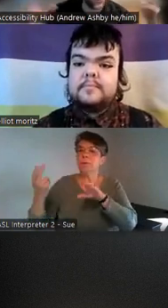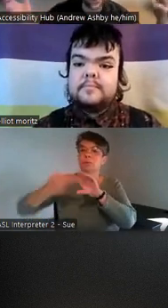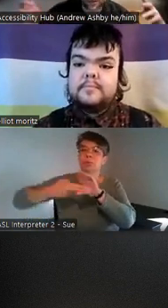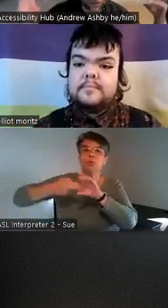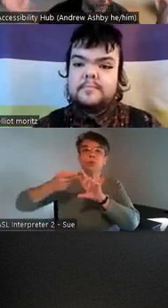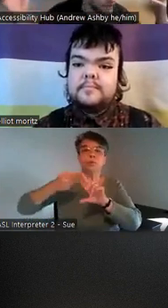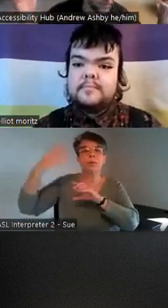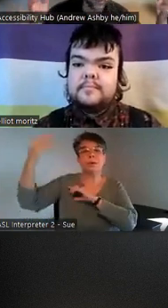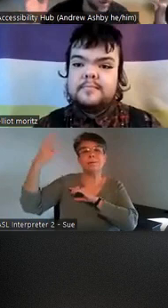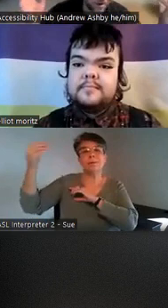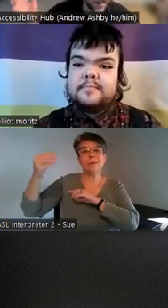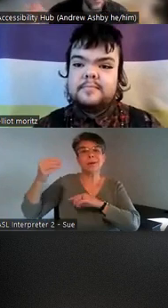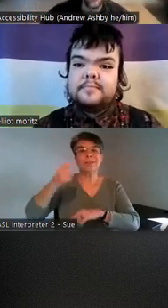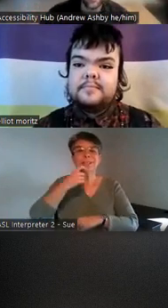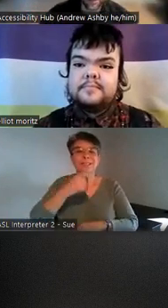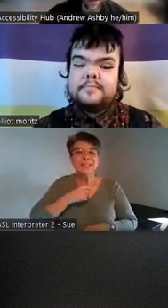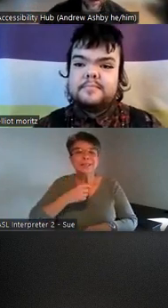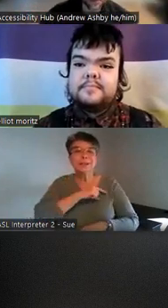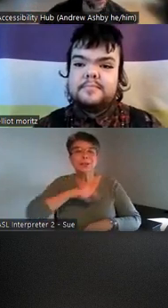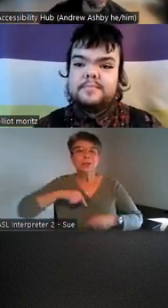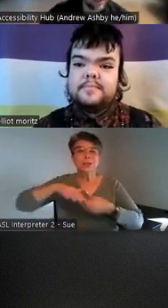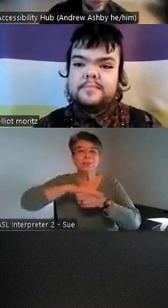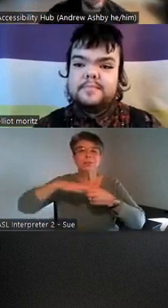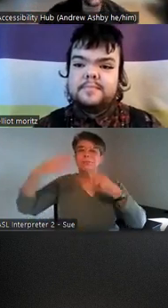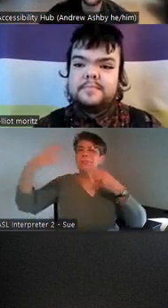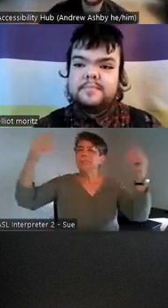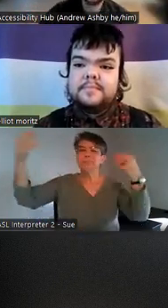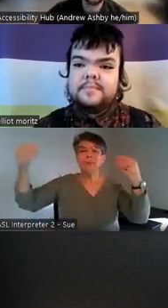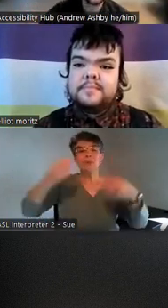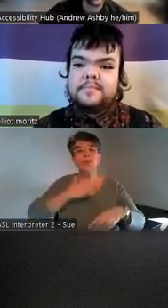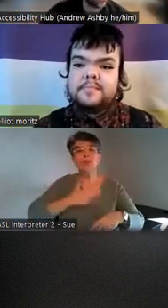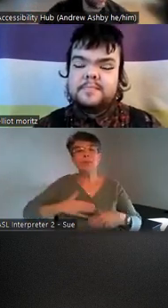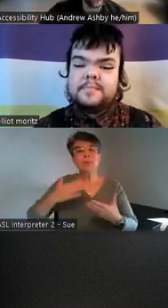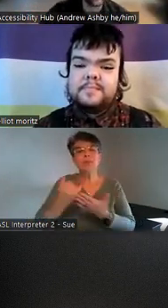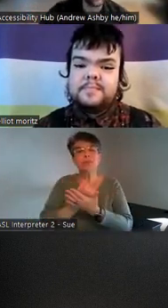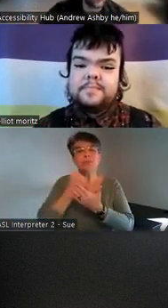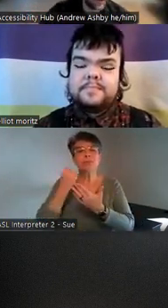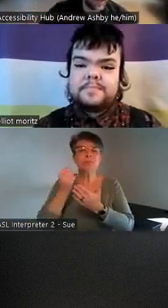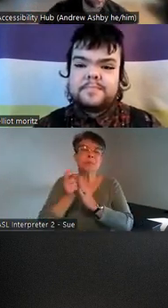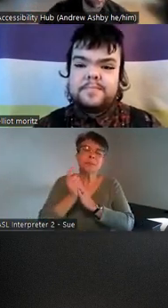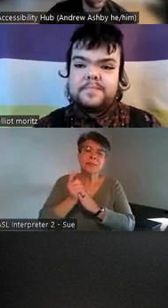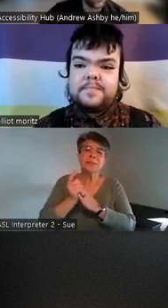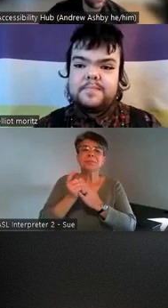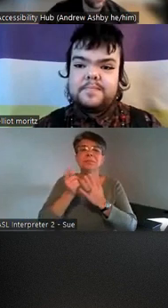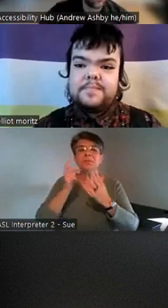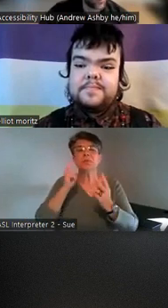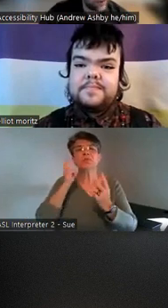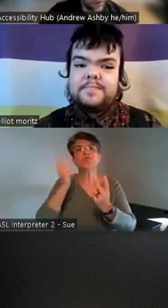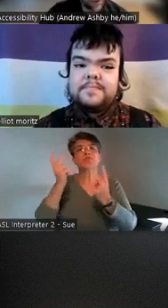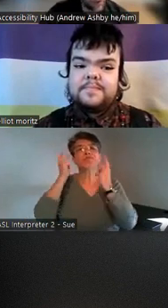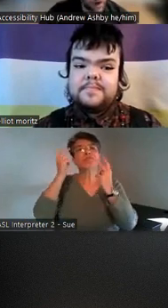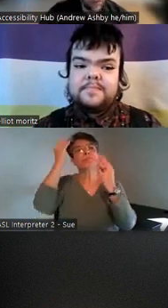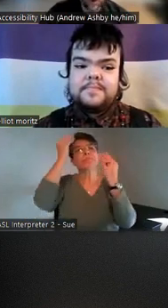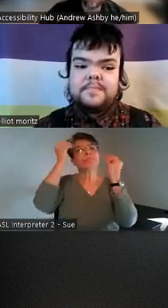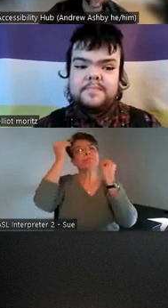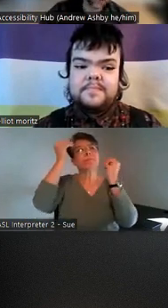Kingston Queens Community um so please take a moment of reflection wherever you are wherever